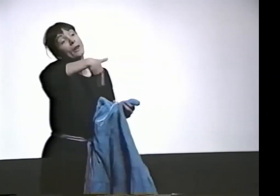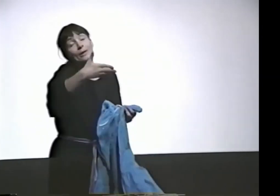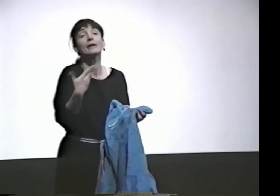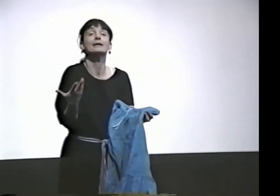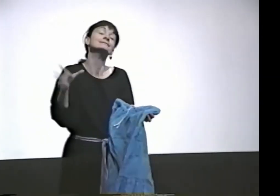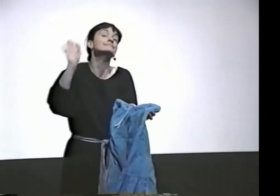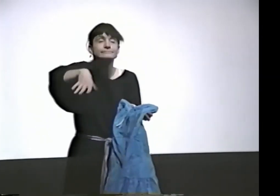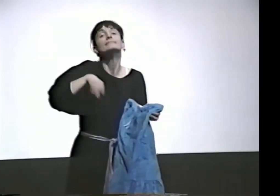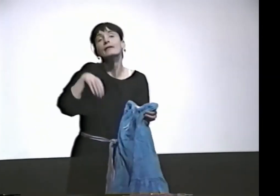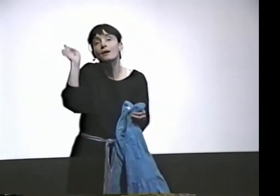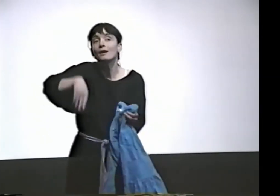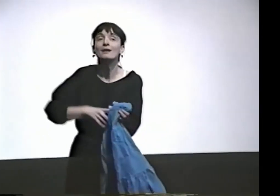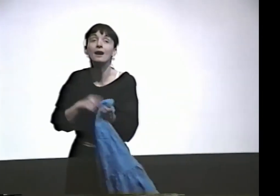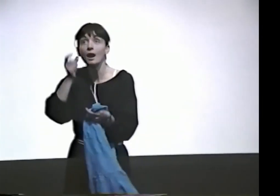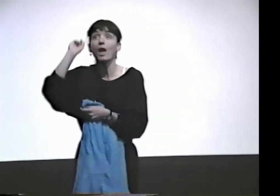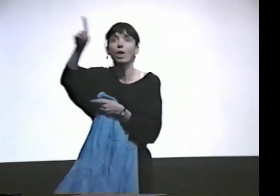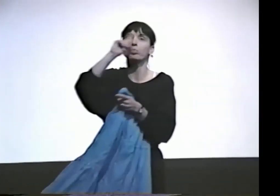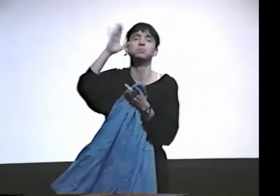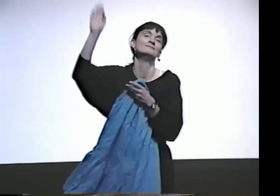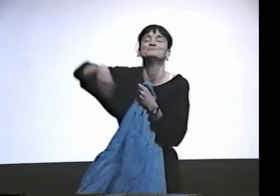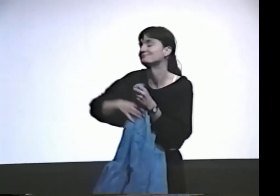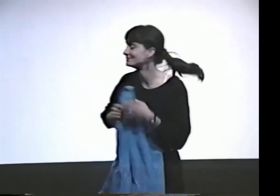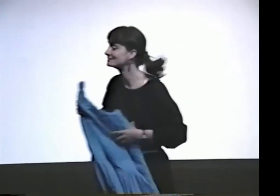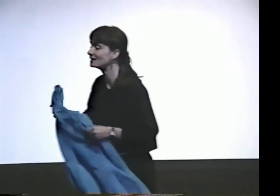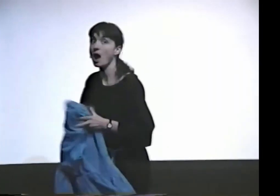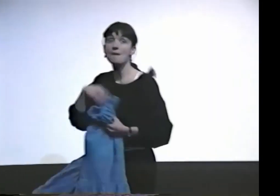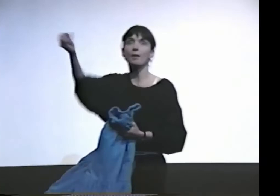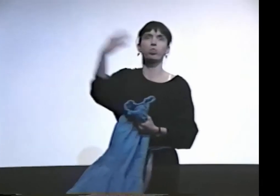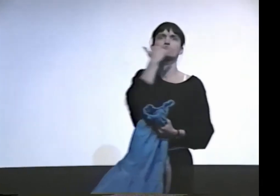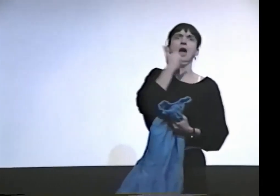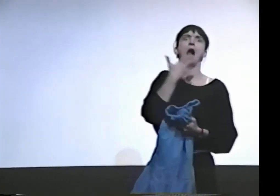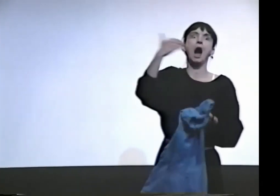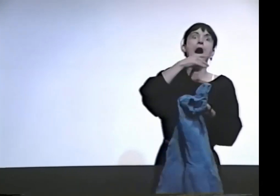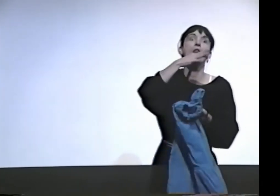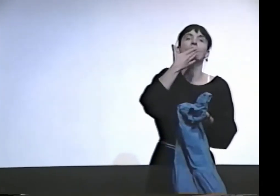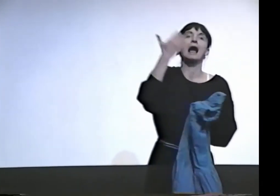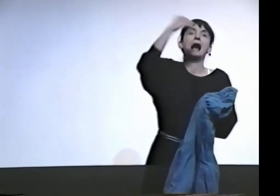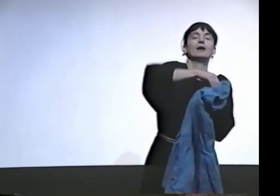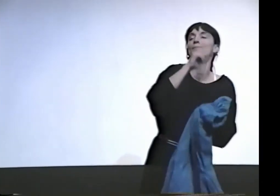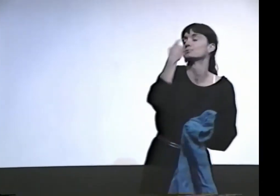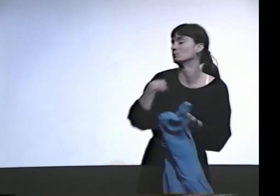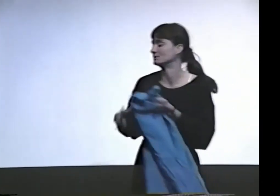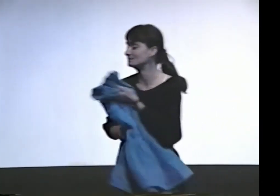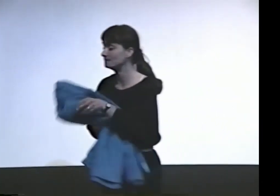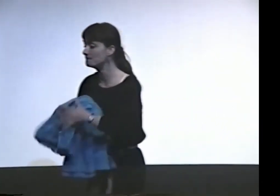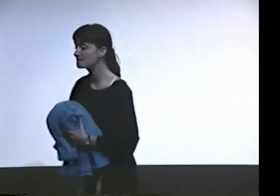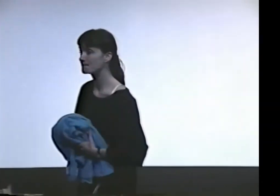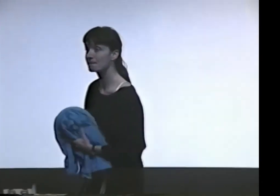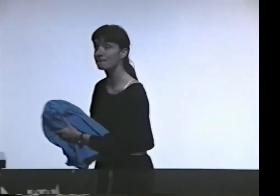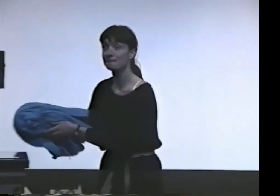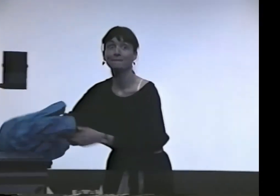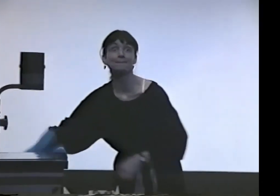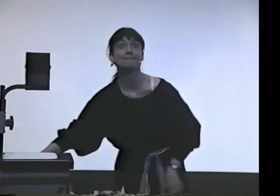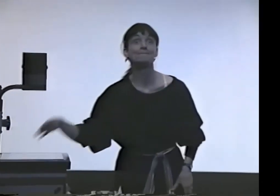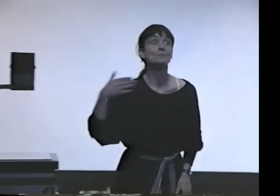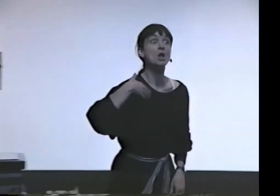IT'S PRETTY ANYWAY, SO I KEPT IT. I DIDN'T WANT TO SEND IT BACK, YOU KNOW. THOUGHT THEY'D SEND ME BACK THE WRONG COLOR AGAIN. I DIDN'T WANT TO DEAL WITH THAT.